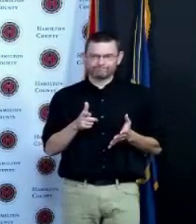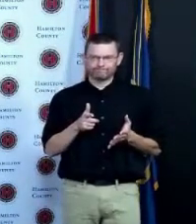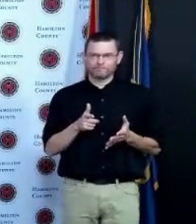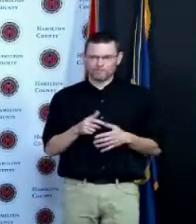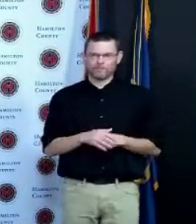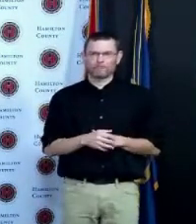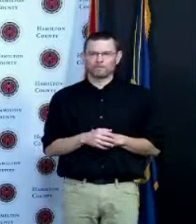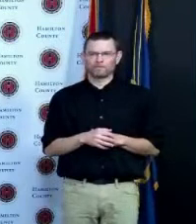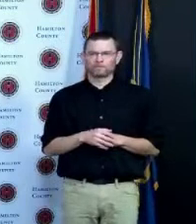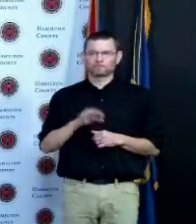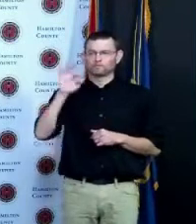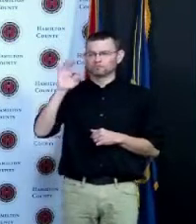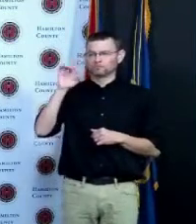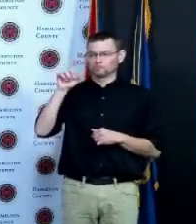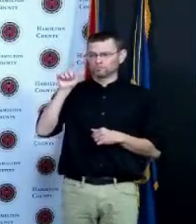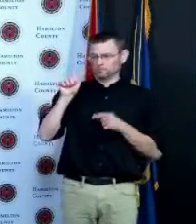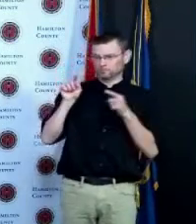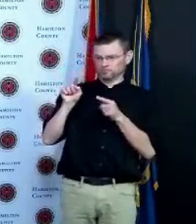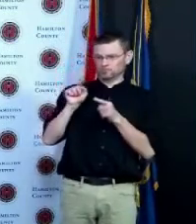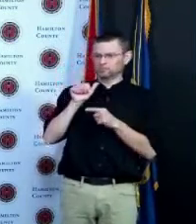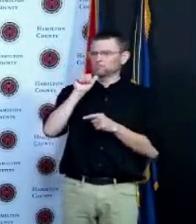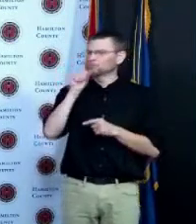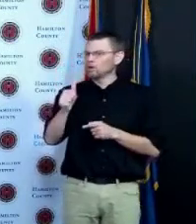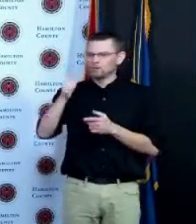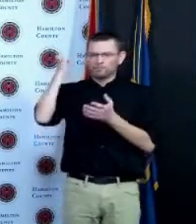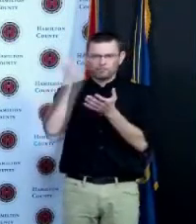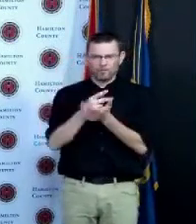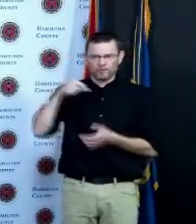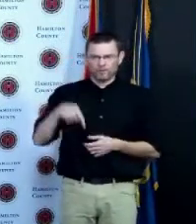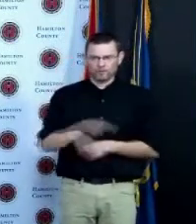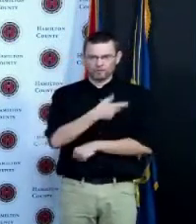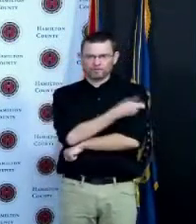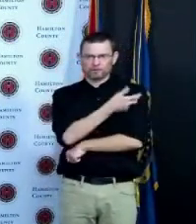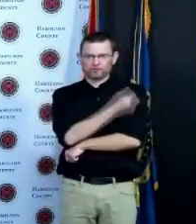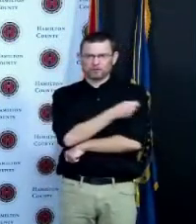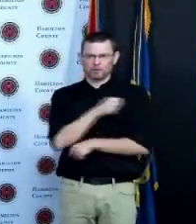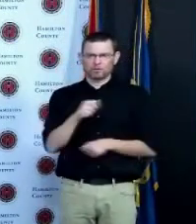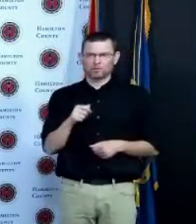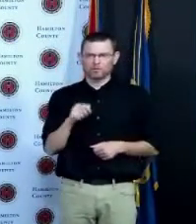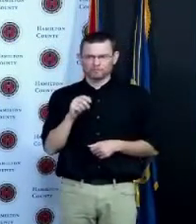basis only I anticipate it will be done but to tell somebody whose health is at risk in their